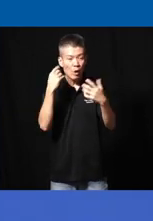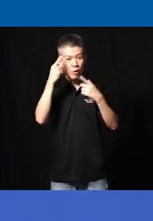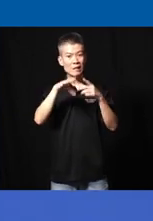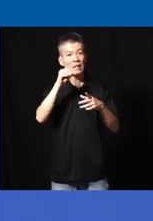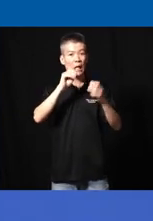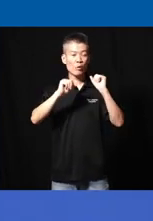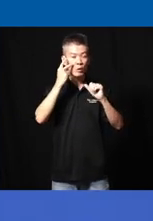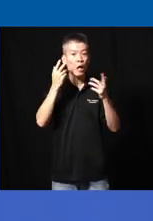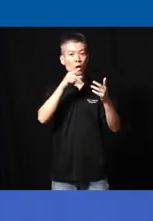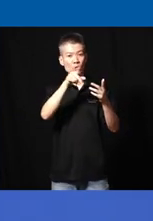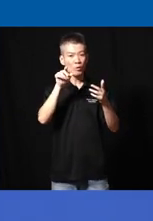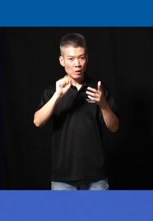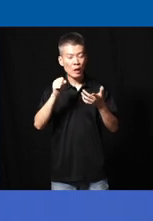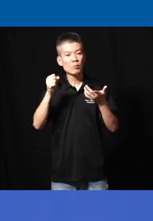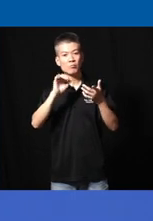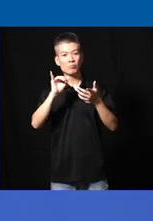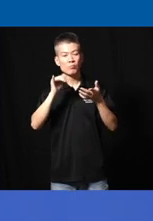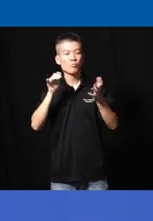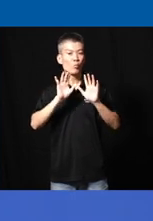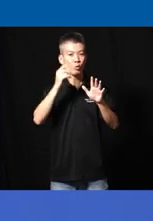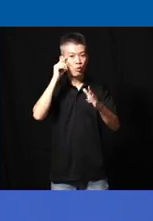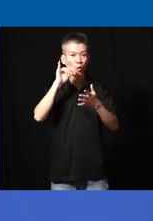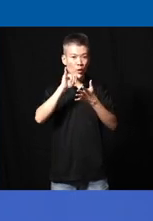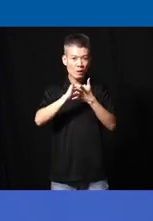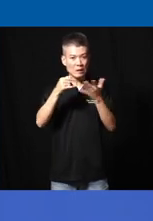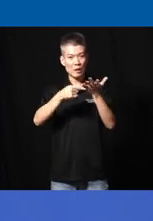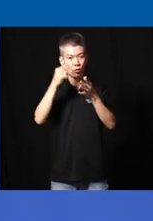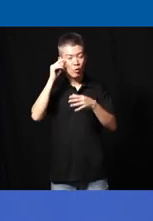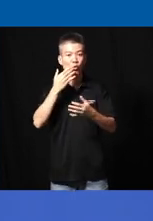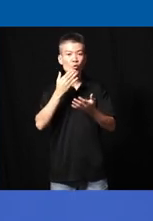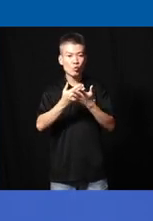action and see how can you further uh know push for the use of technology for good right so with